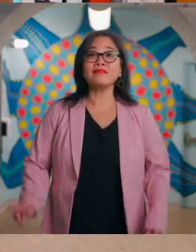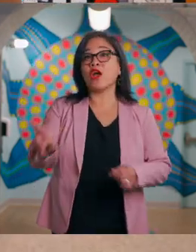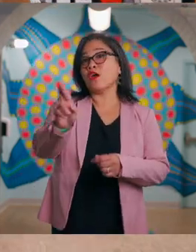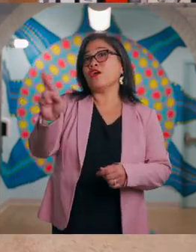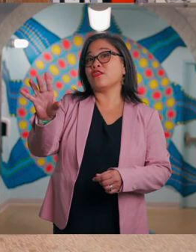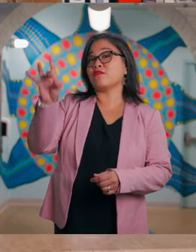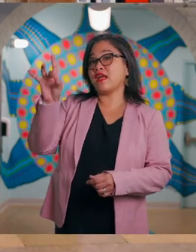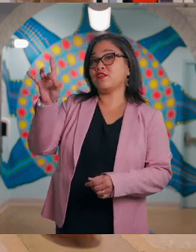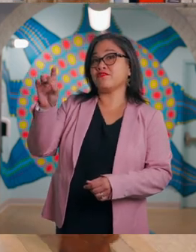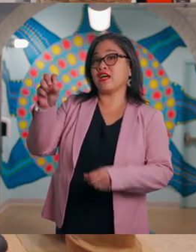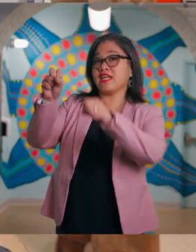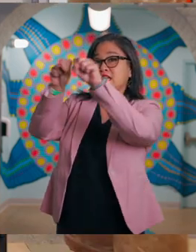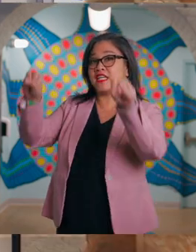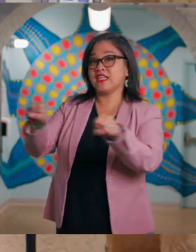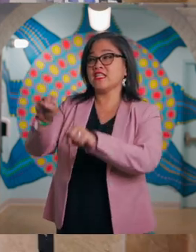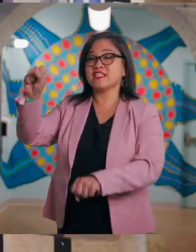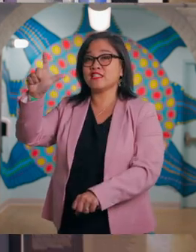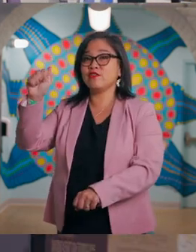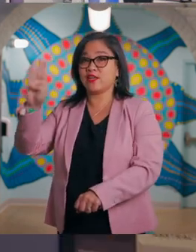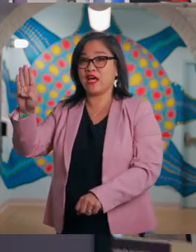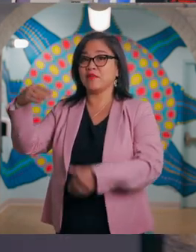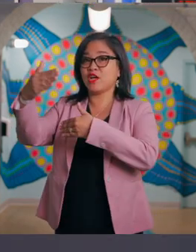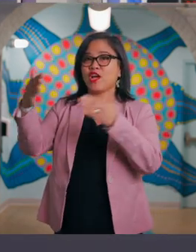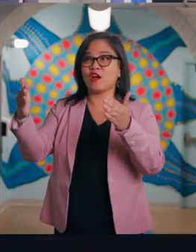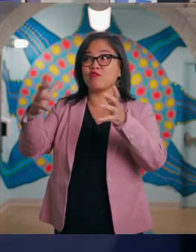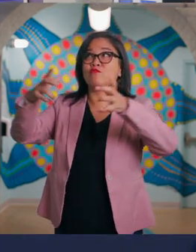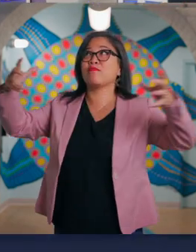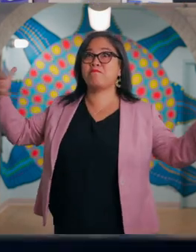To the right you'll find Studio Lab, a room with big windows